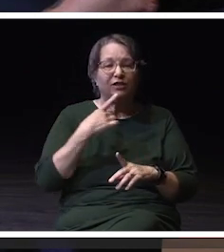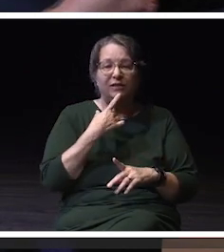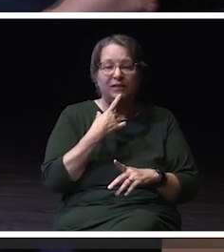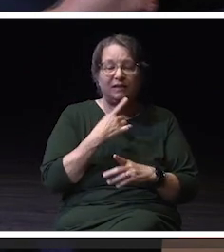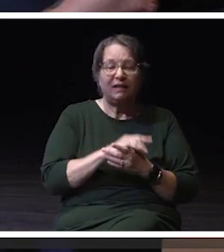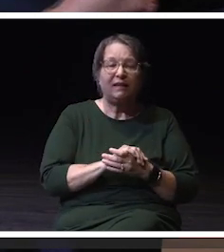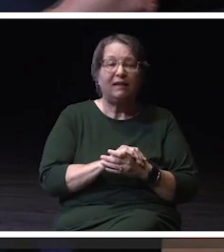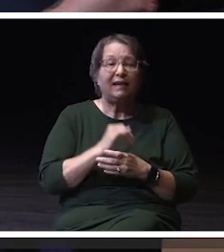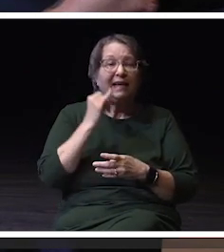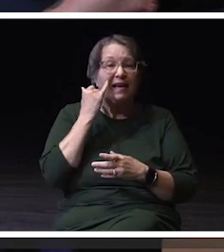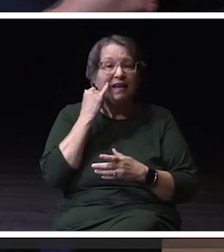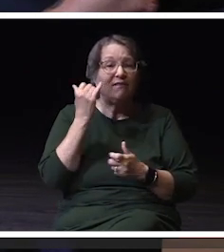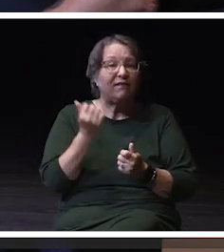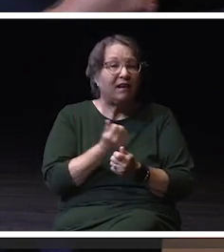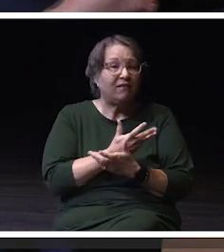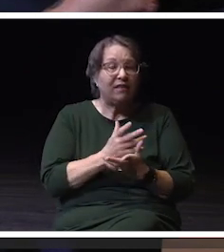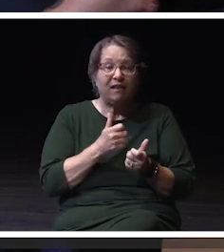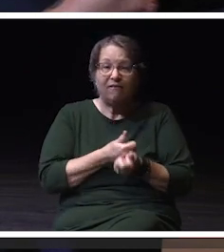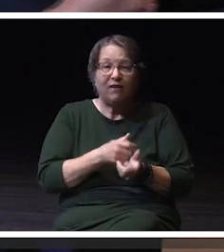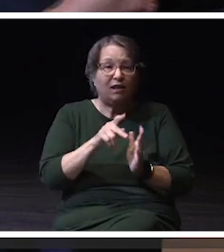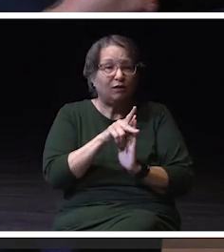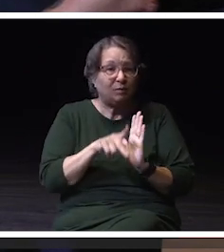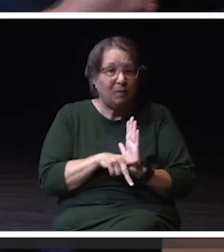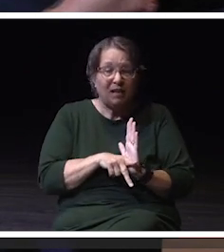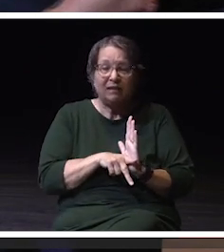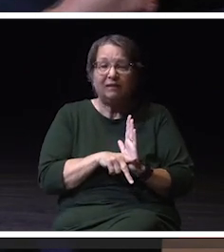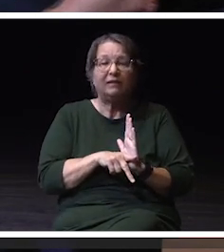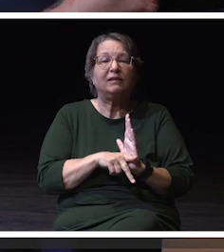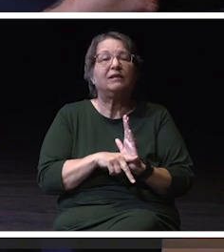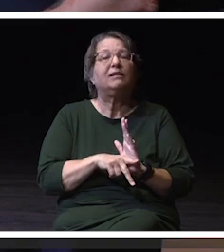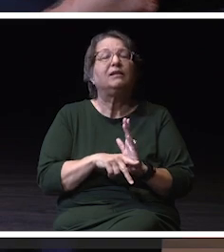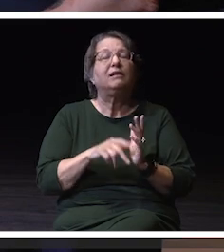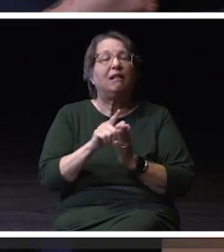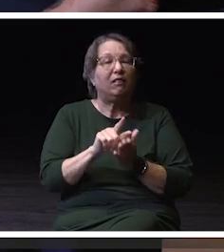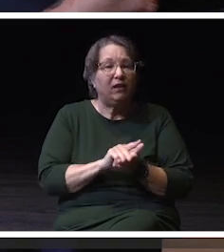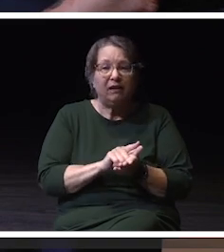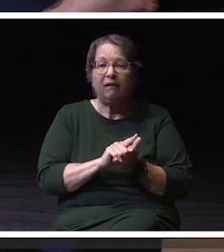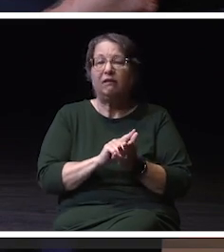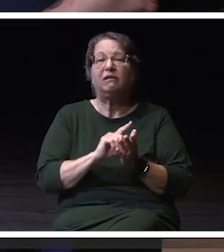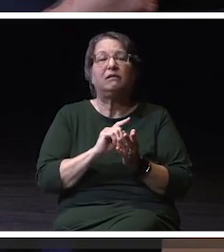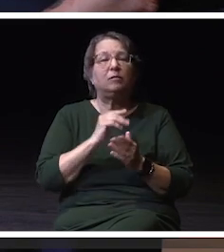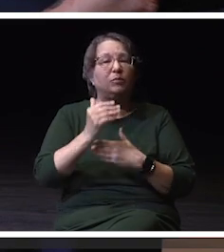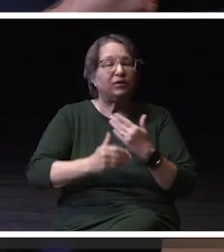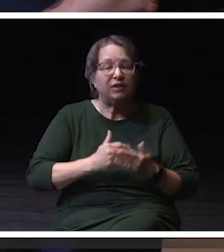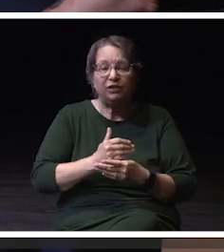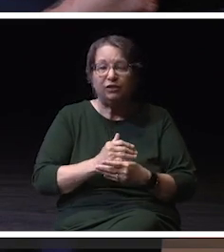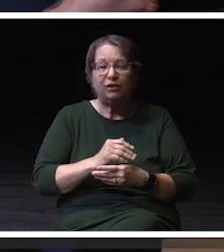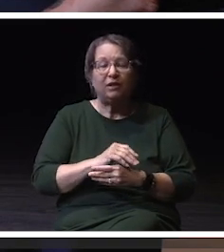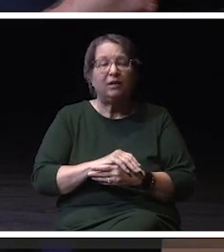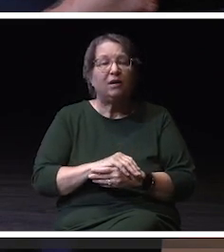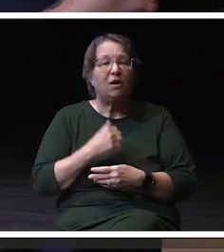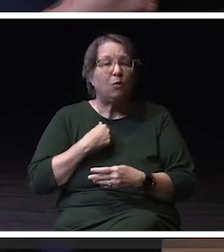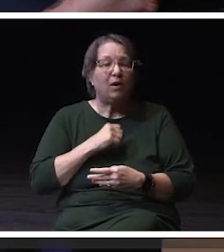everything is within policy procedures and set expectations, it is never our intent to infringe on anyone exercising